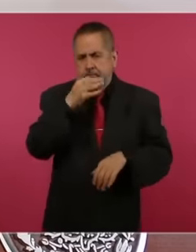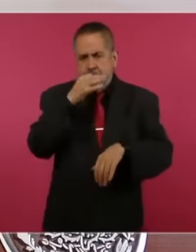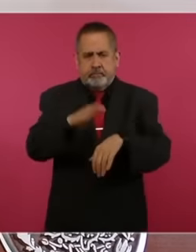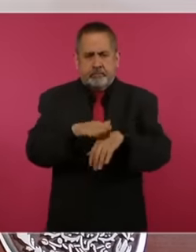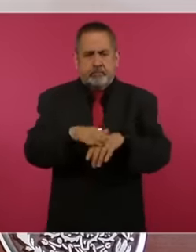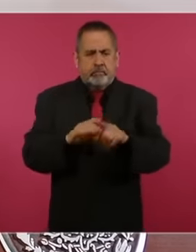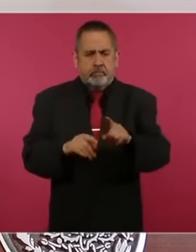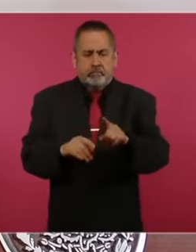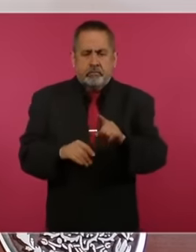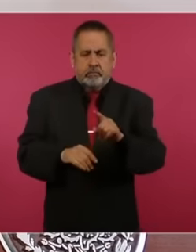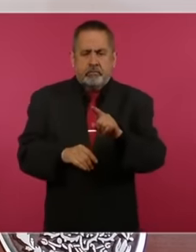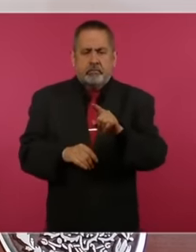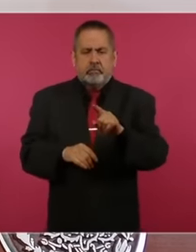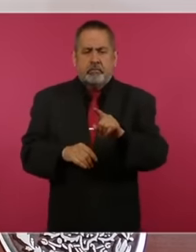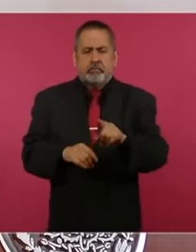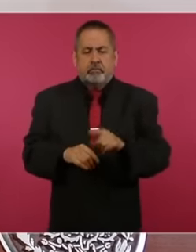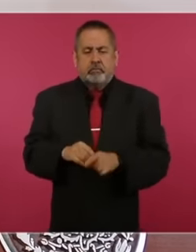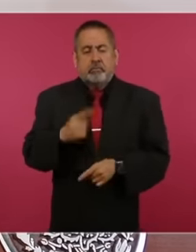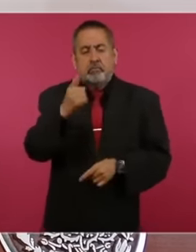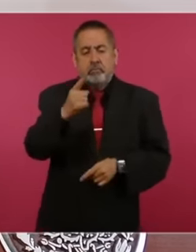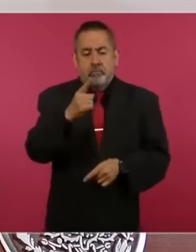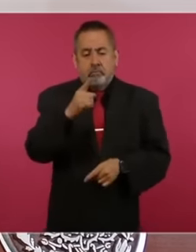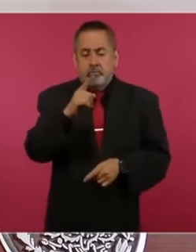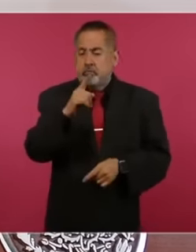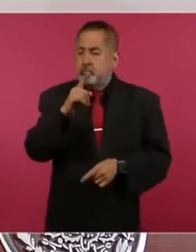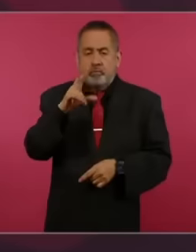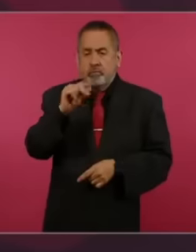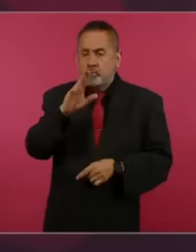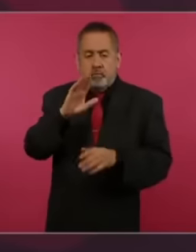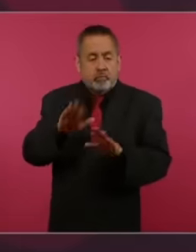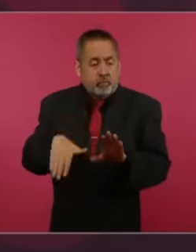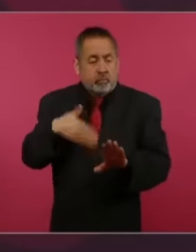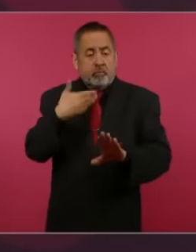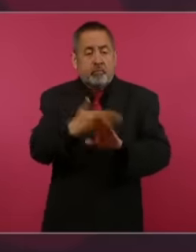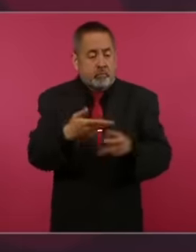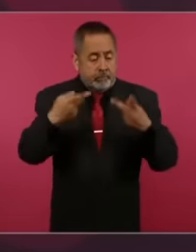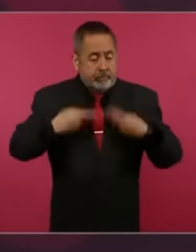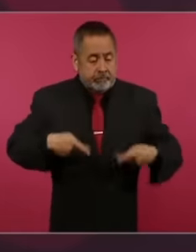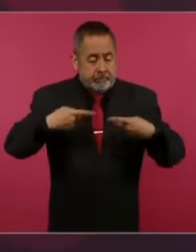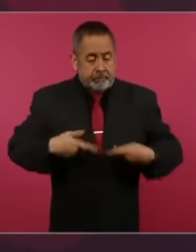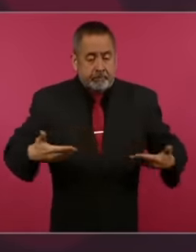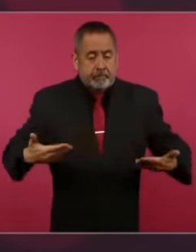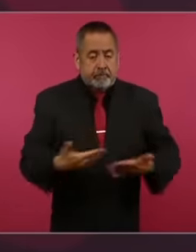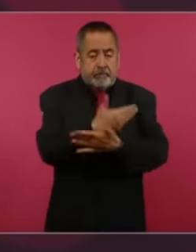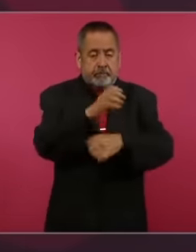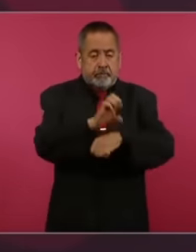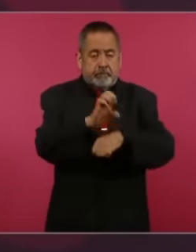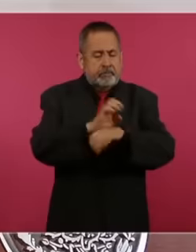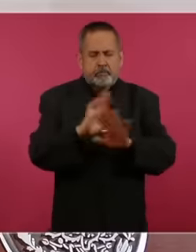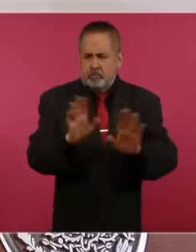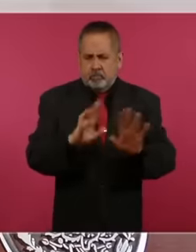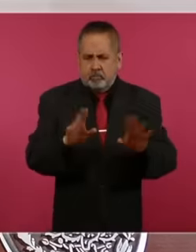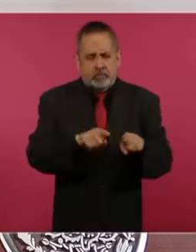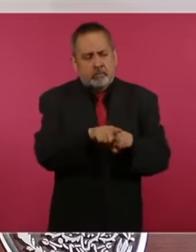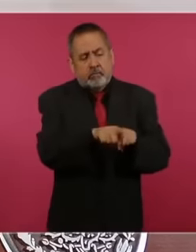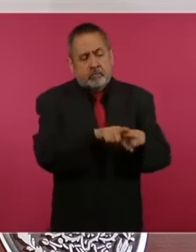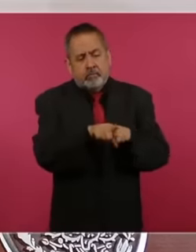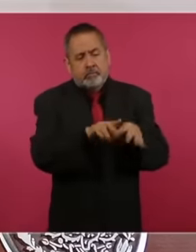is not in any way against the Ecuadorian brothers. This is